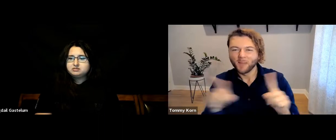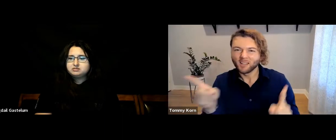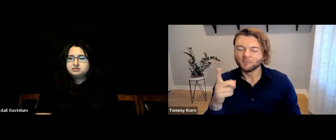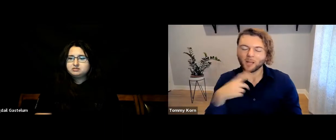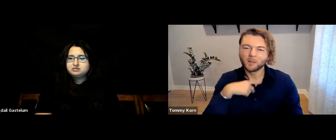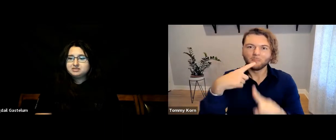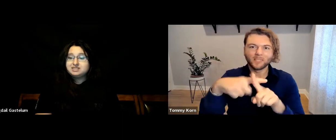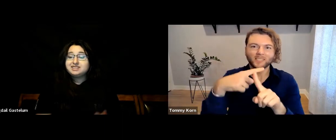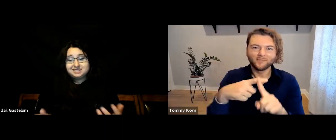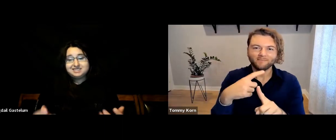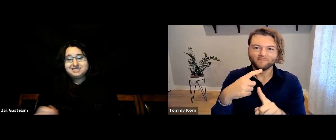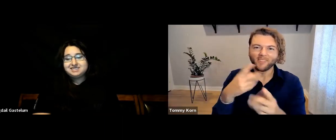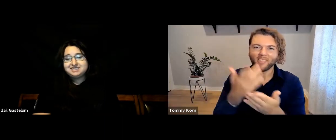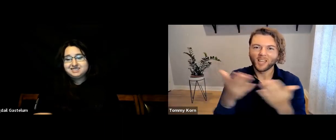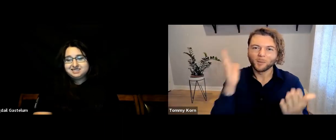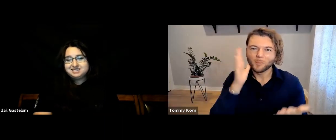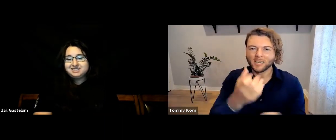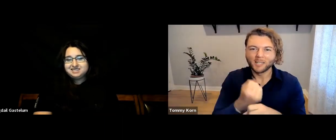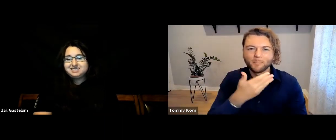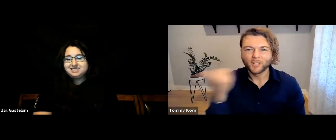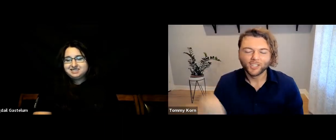but I’m remaining positive about it and just trying to hope for the best.